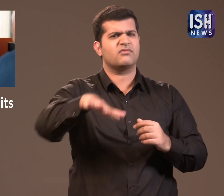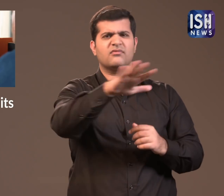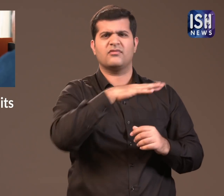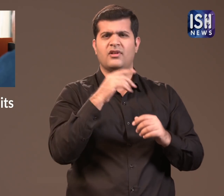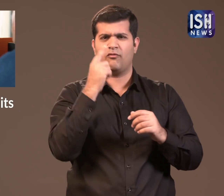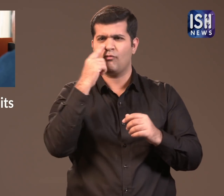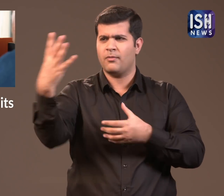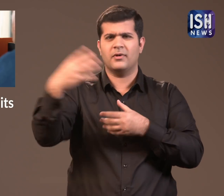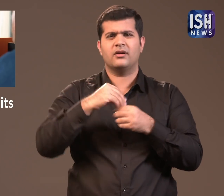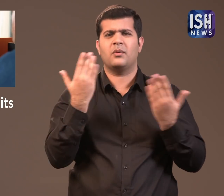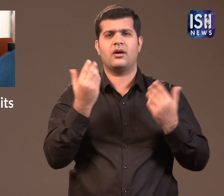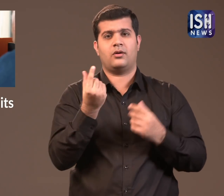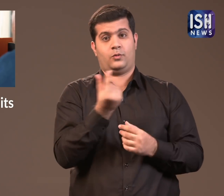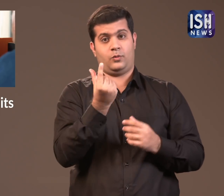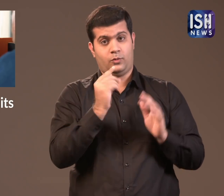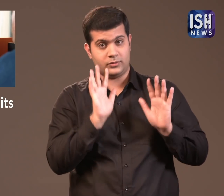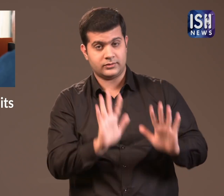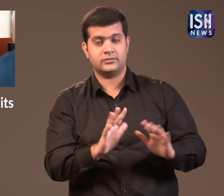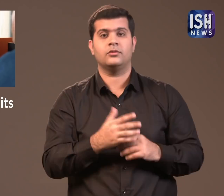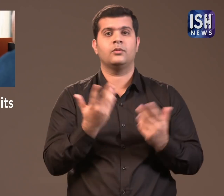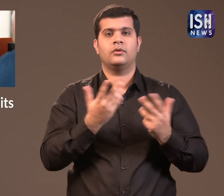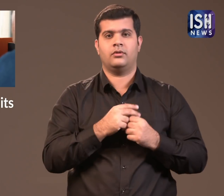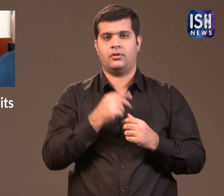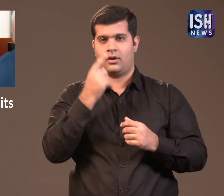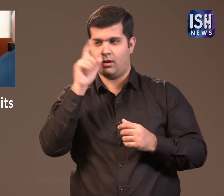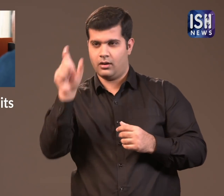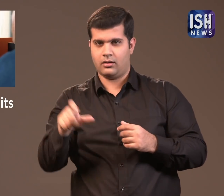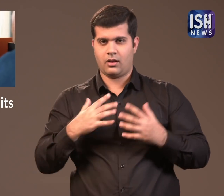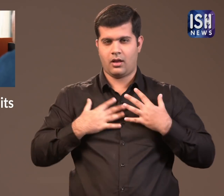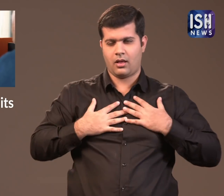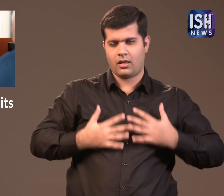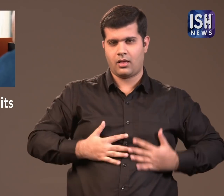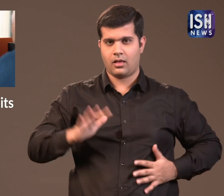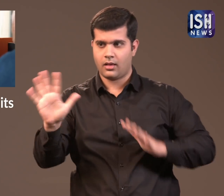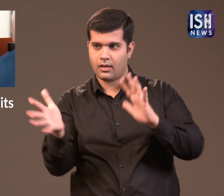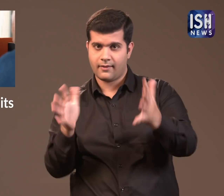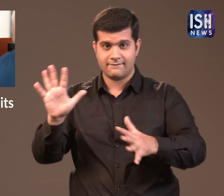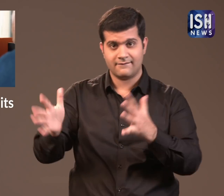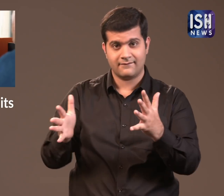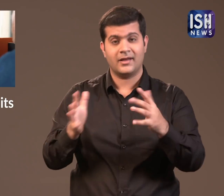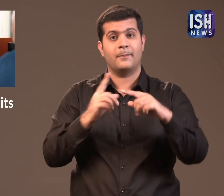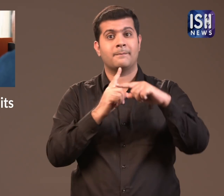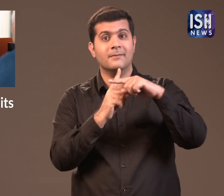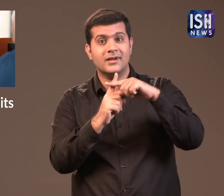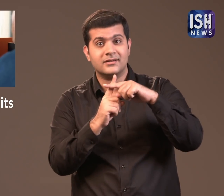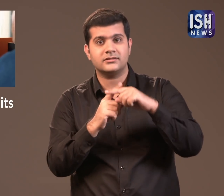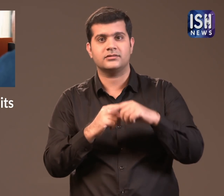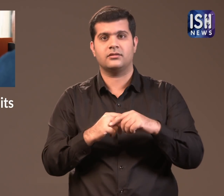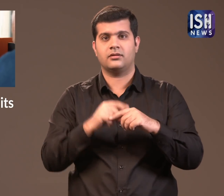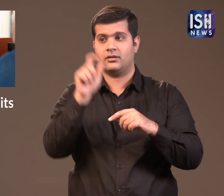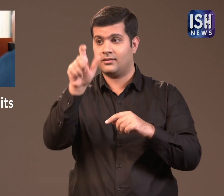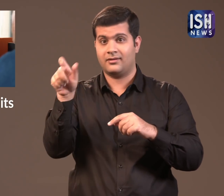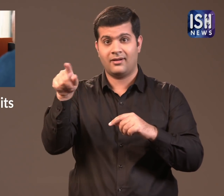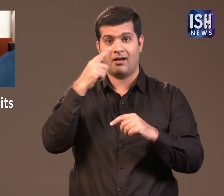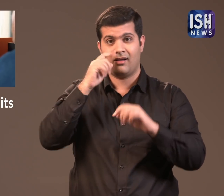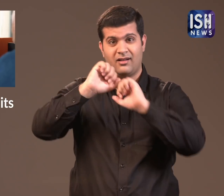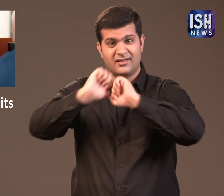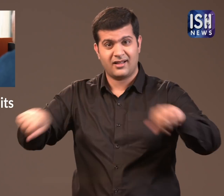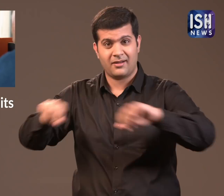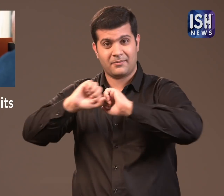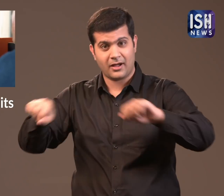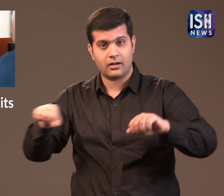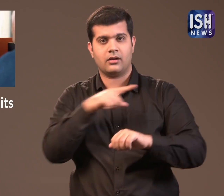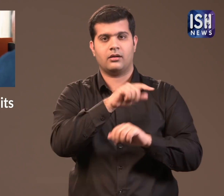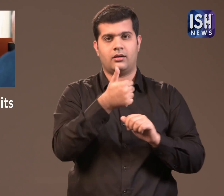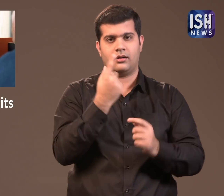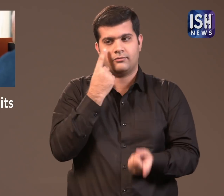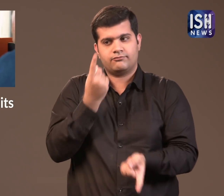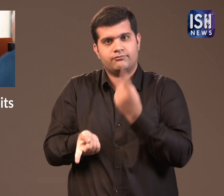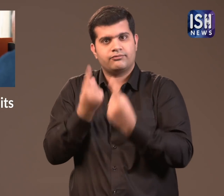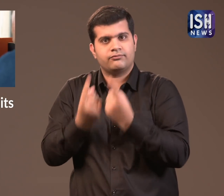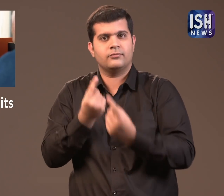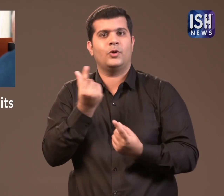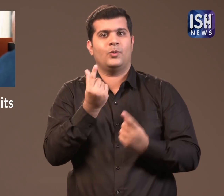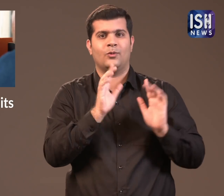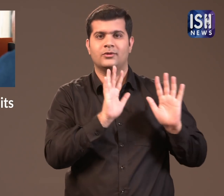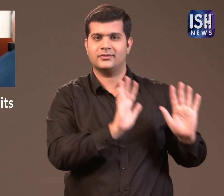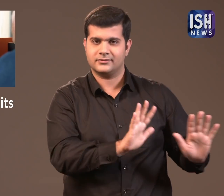This will help in investigating cases of rape and molestation.